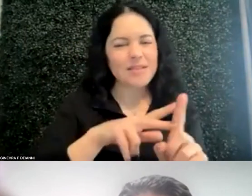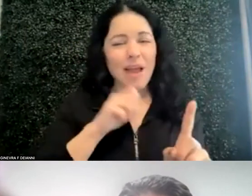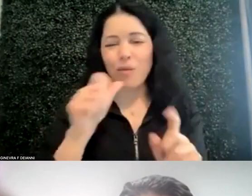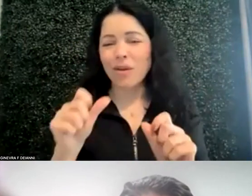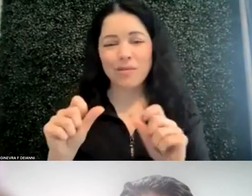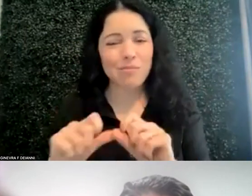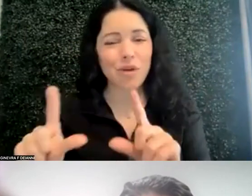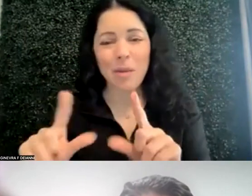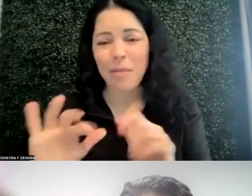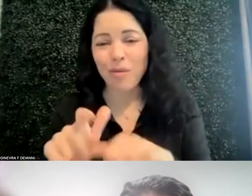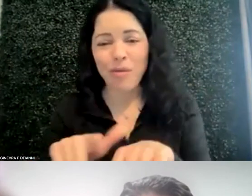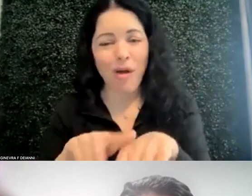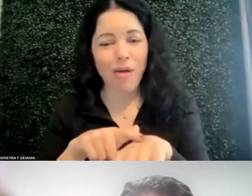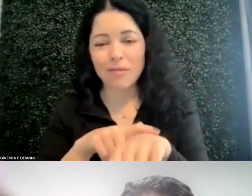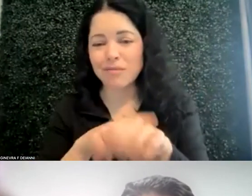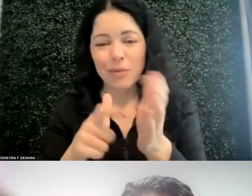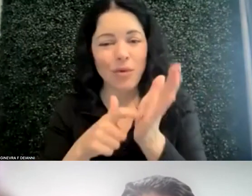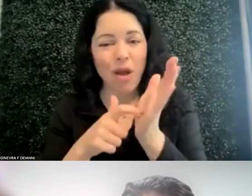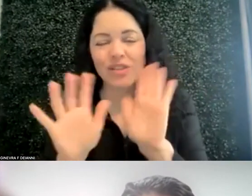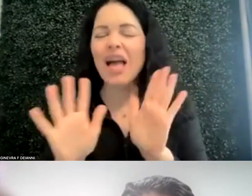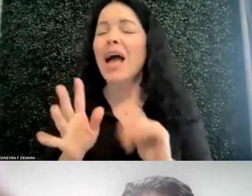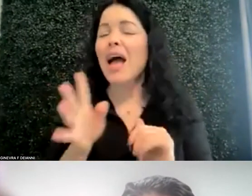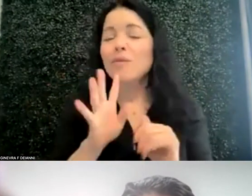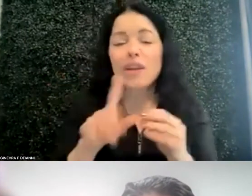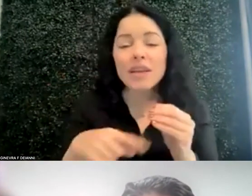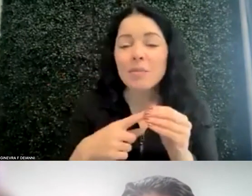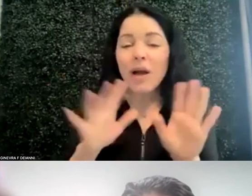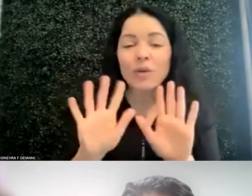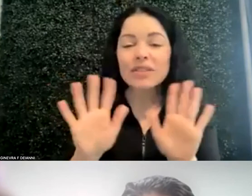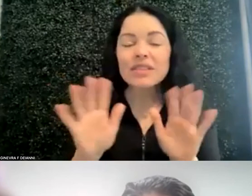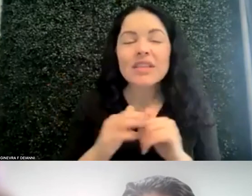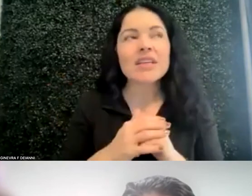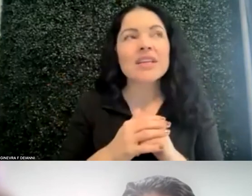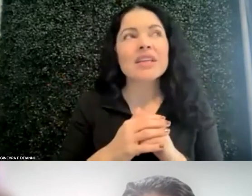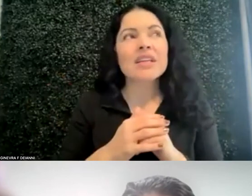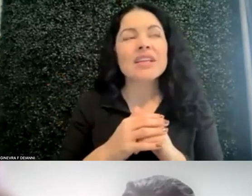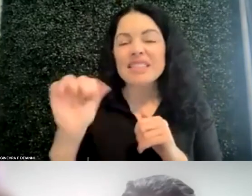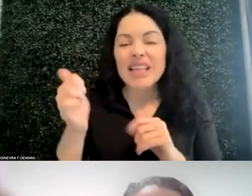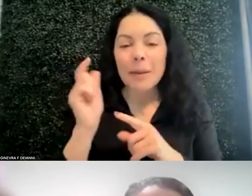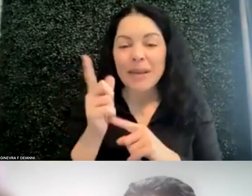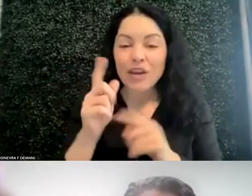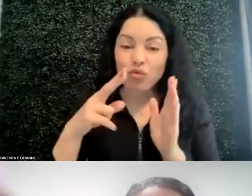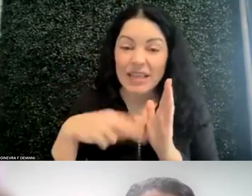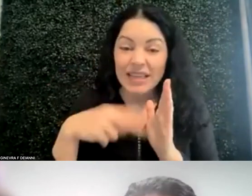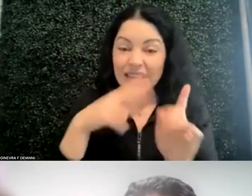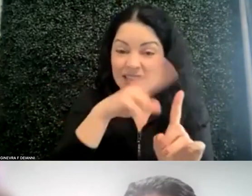it's going to take someone. I'm talking about if I'm putting up like a 10-minute reading assignment. Thank you so much, Jade.